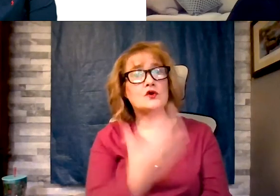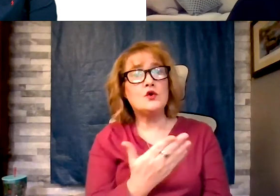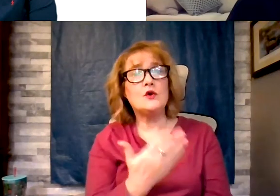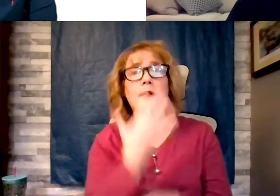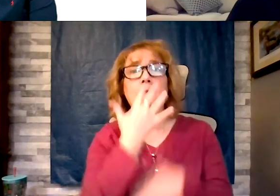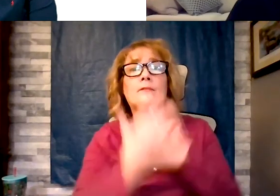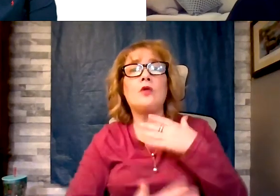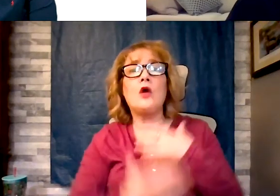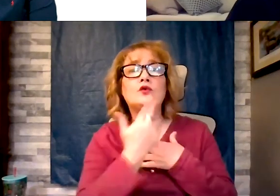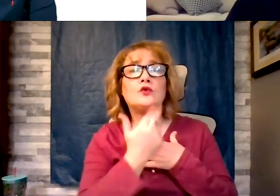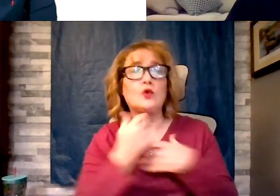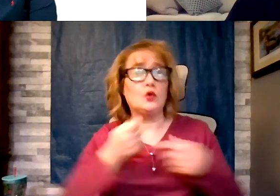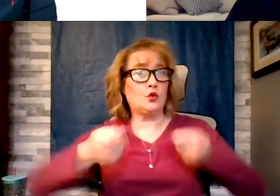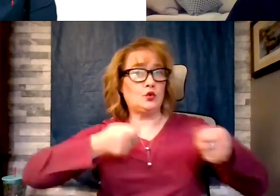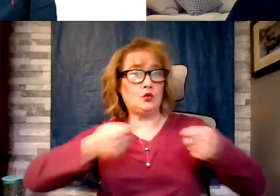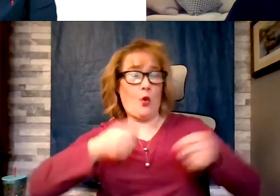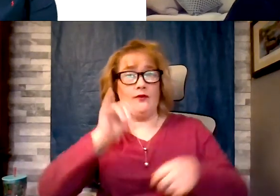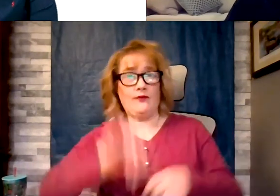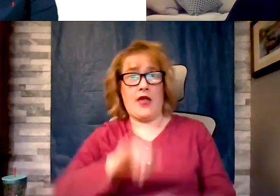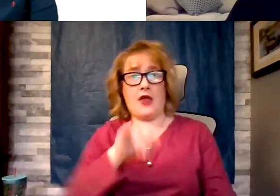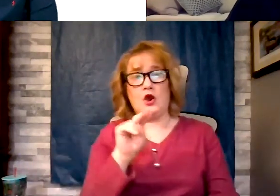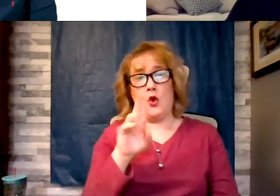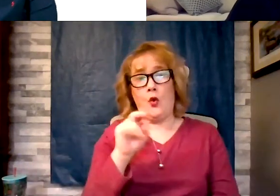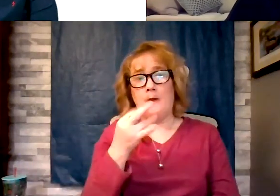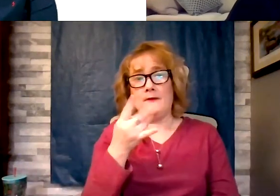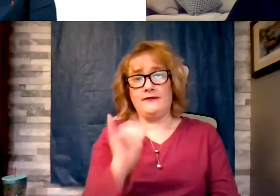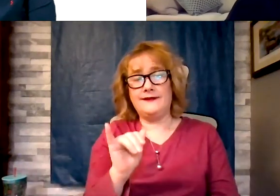halt neuropathy? Kind of. The